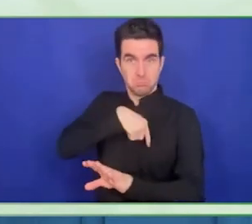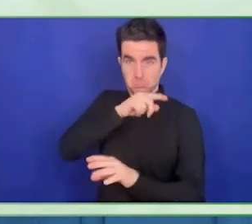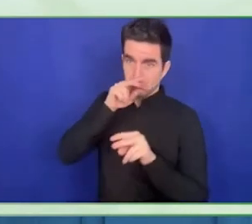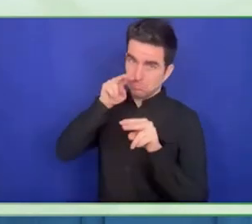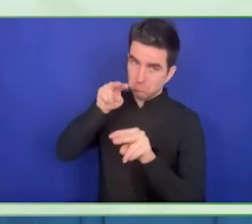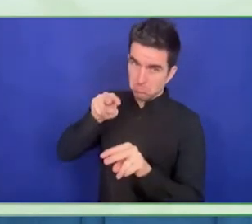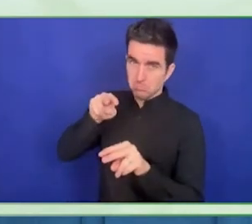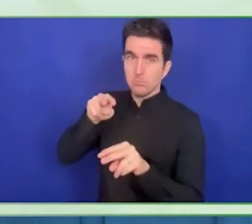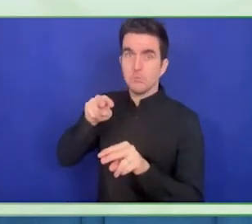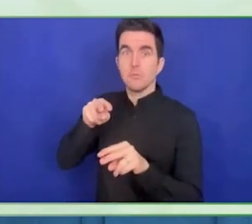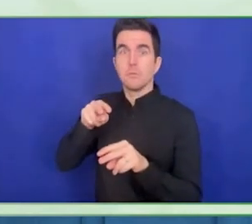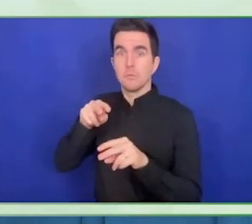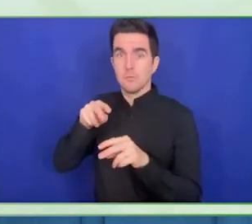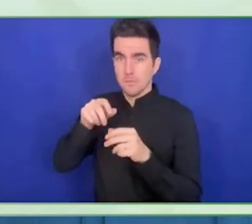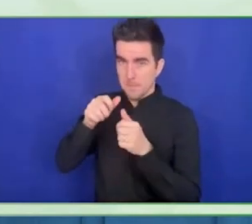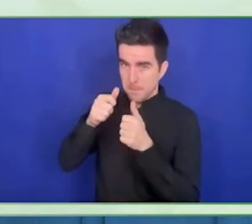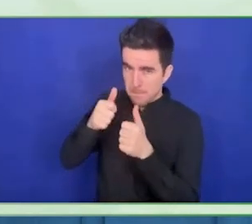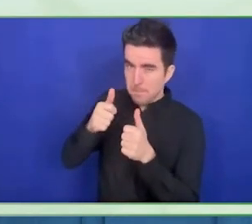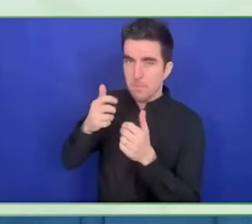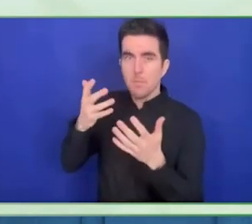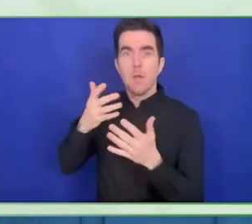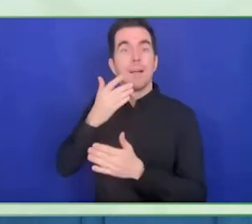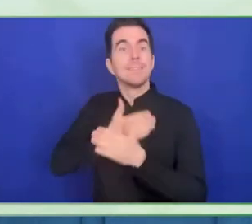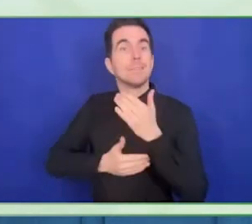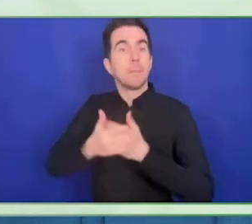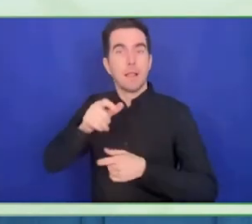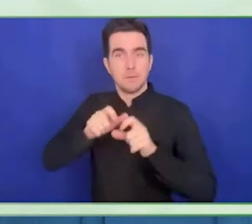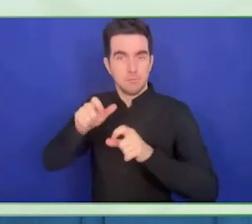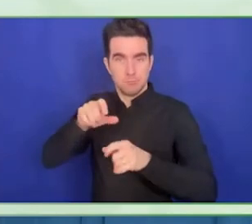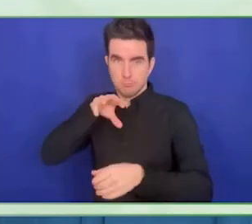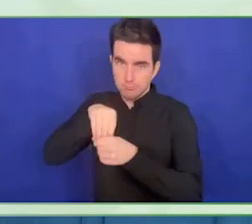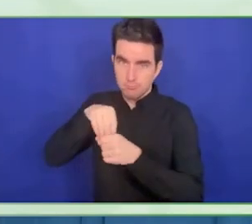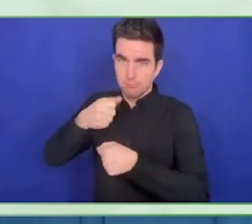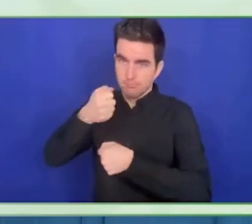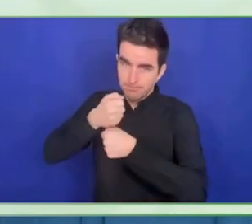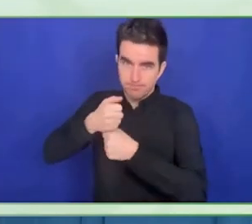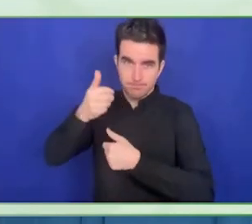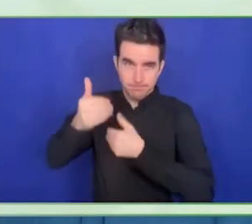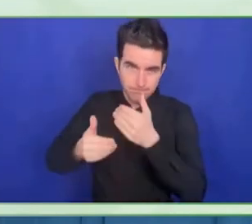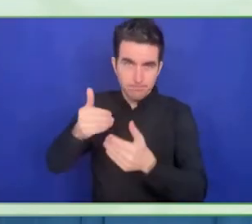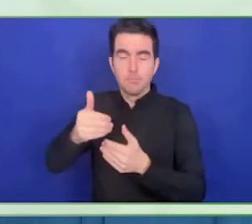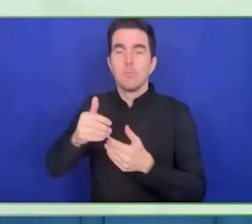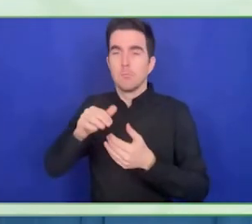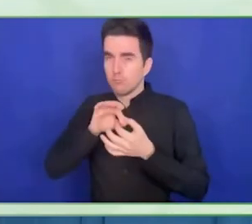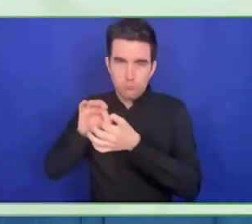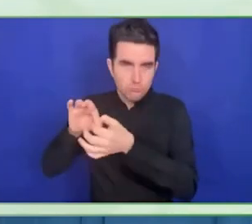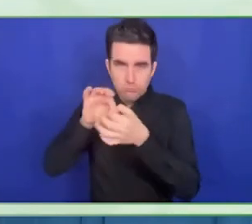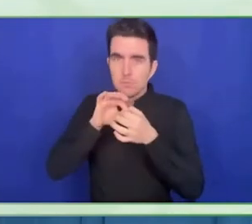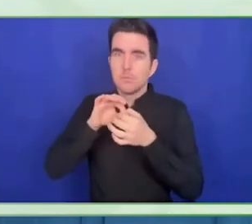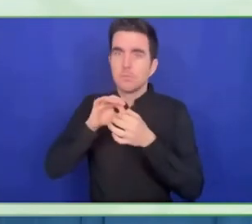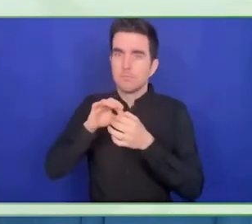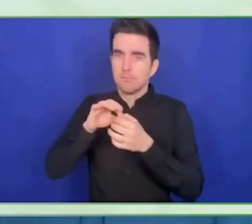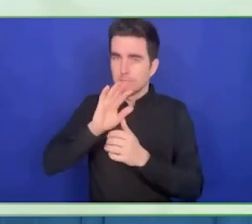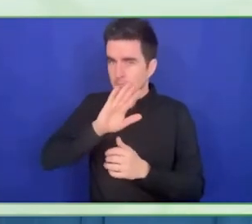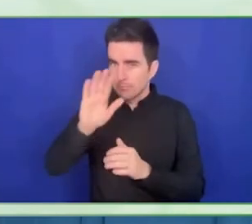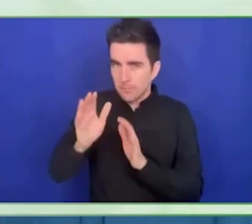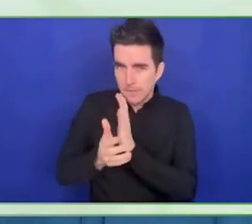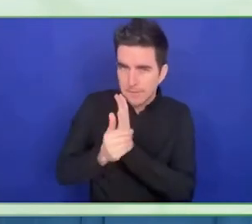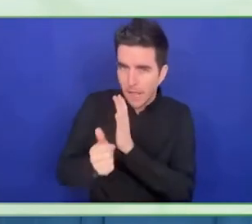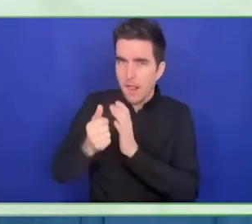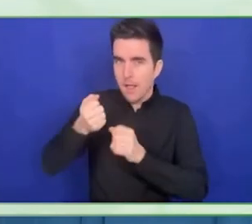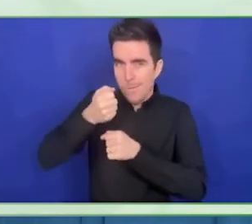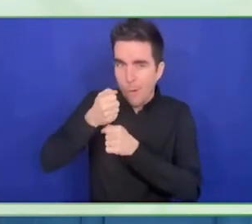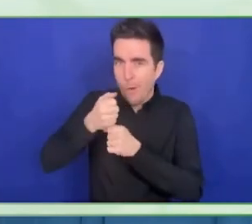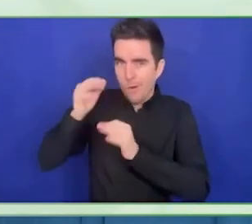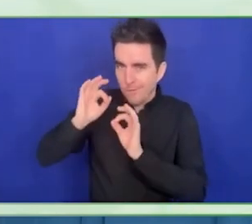Some examples, in 2022, we funded, the logos on the screen, the first